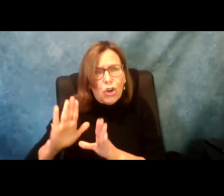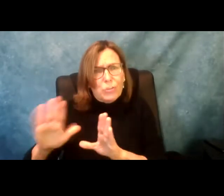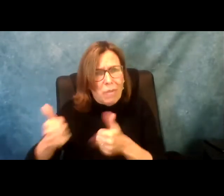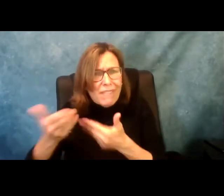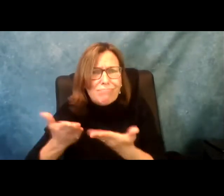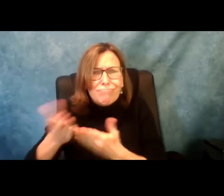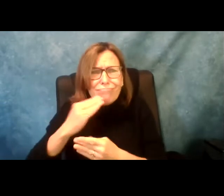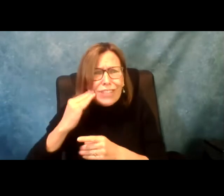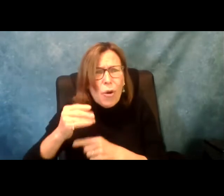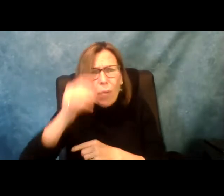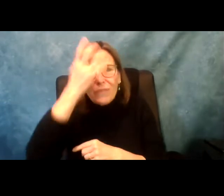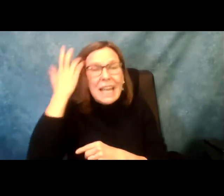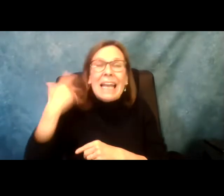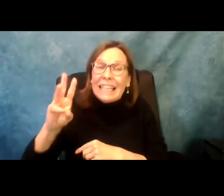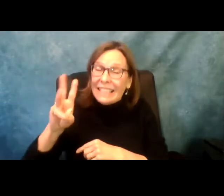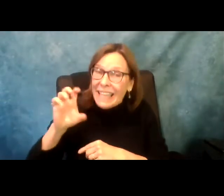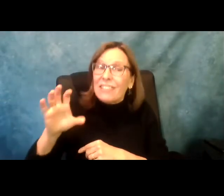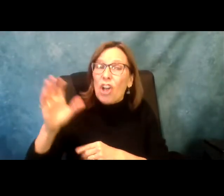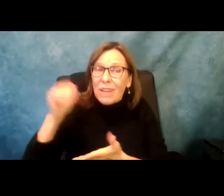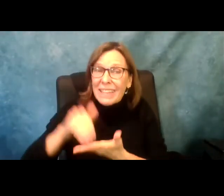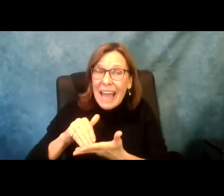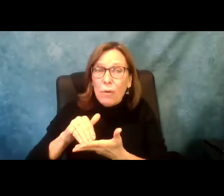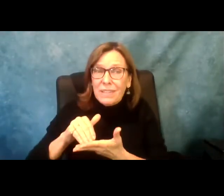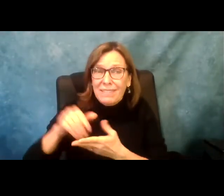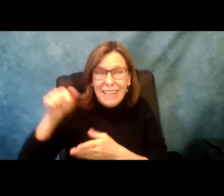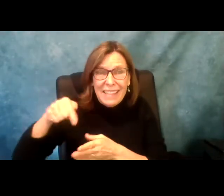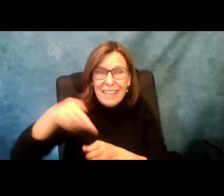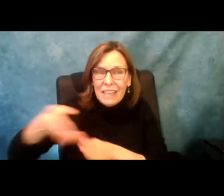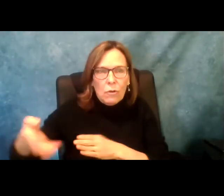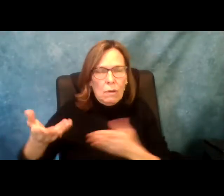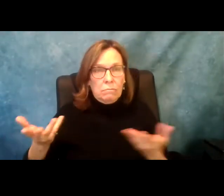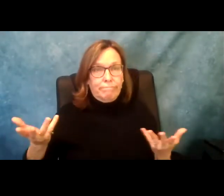force. So the estimate of 2026 is a need of 600,000 new